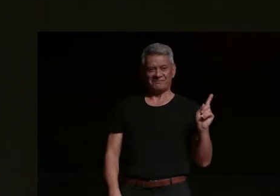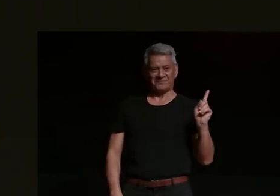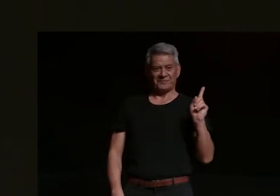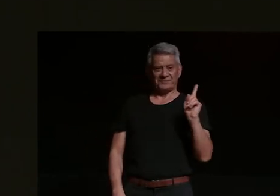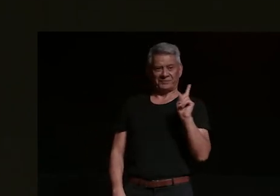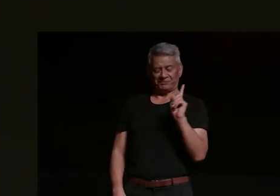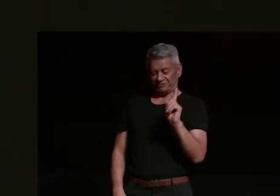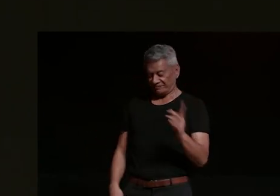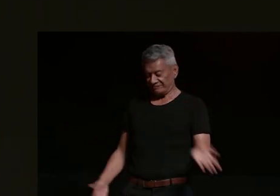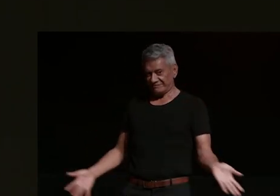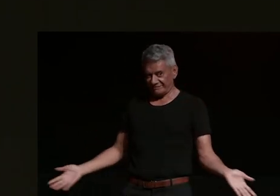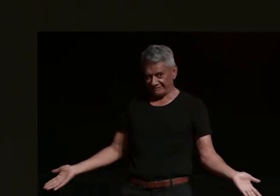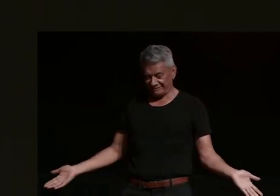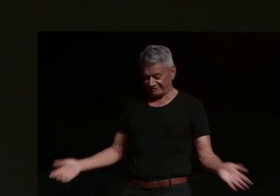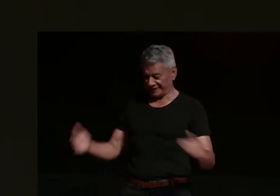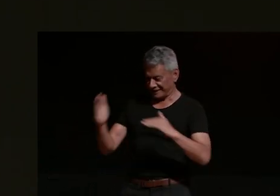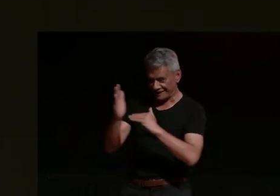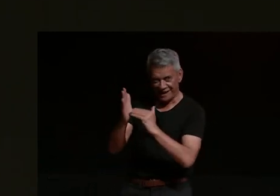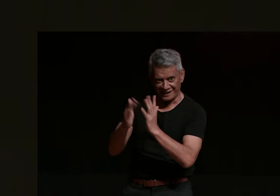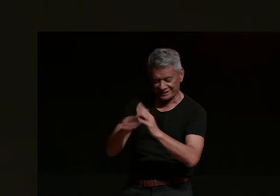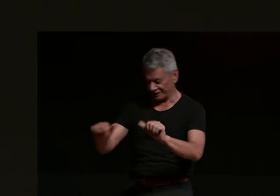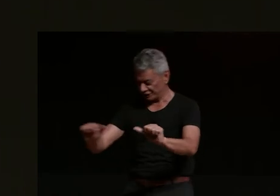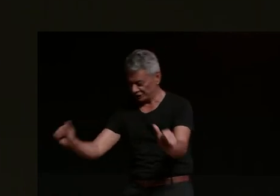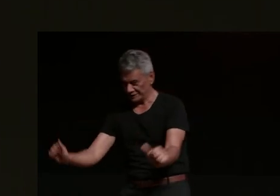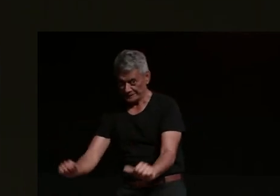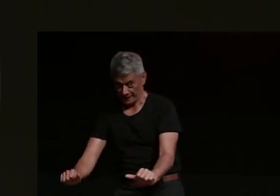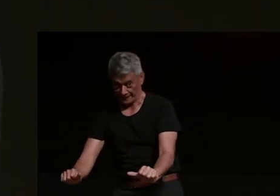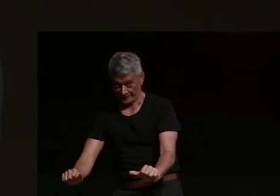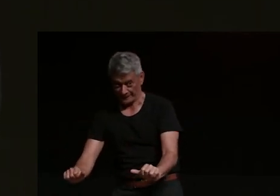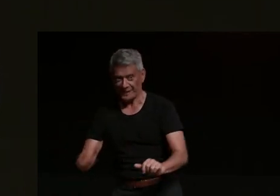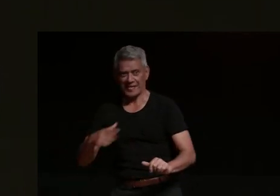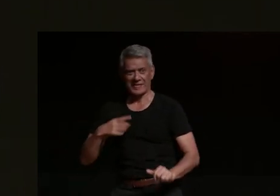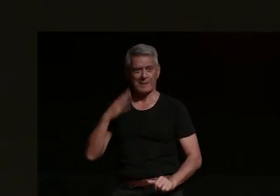was obvious by the size the shape and the fact that my mum at the time was dating a fella who